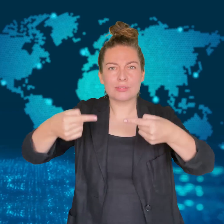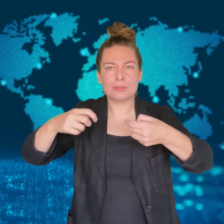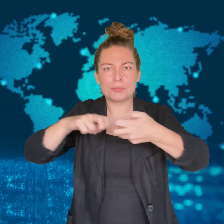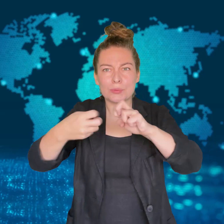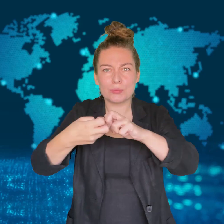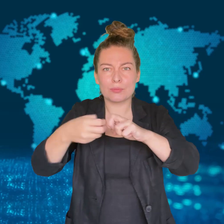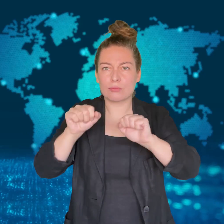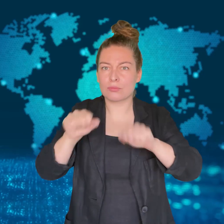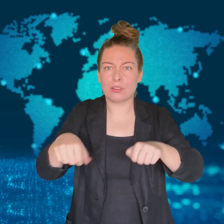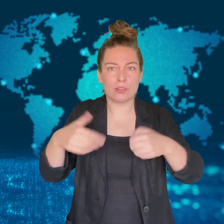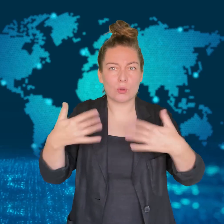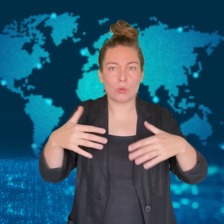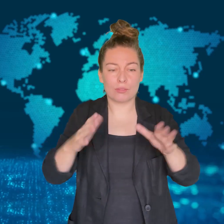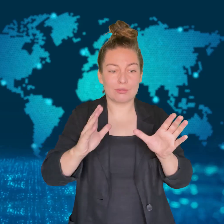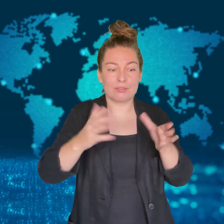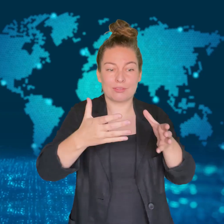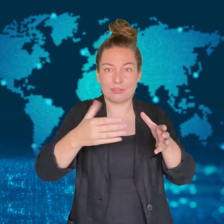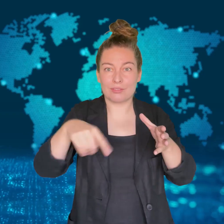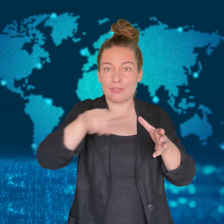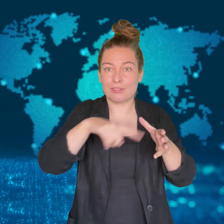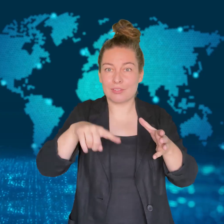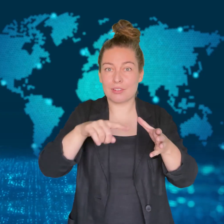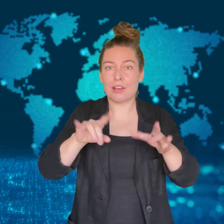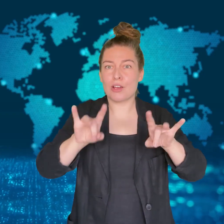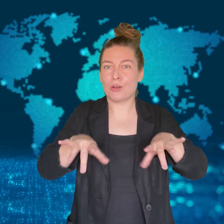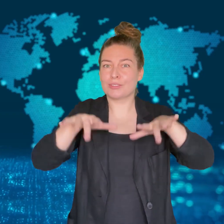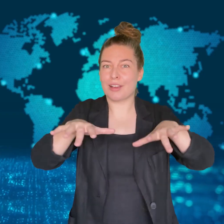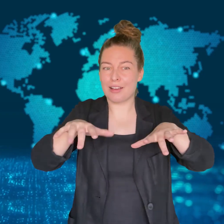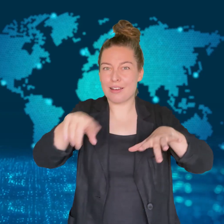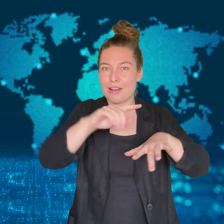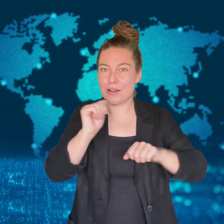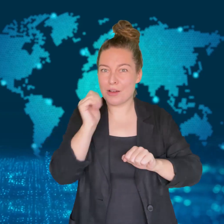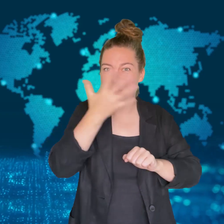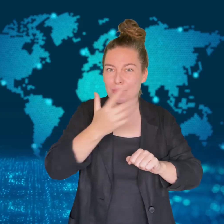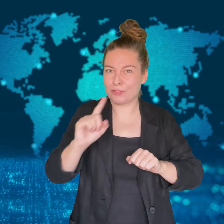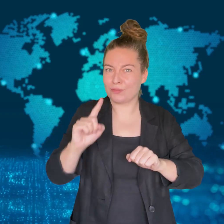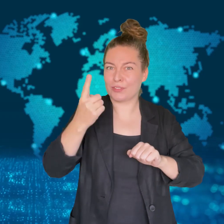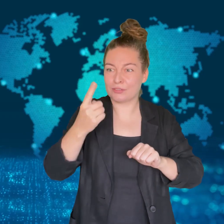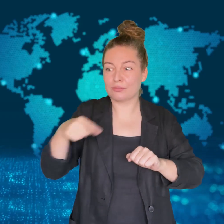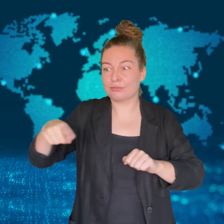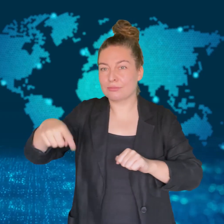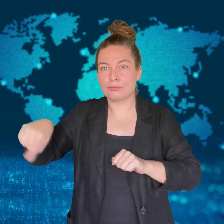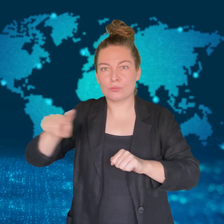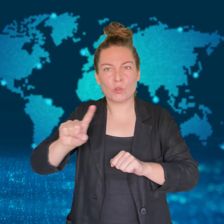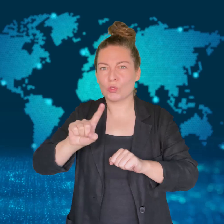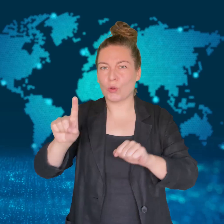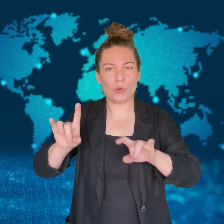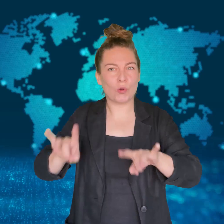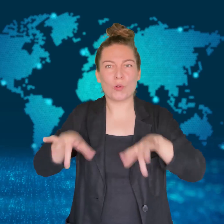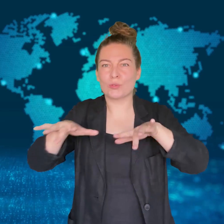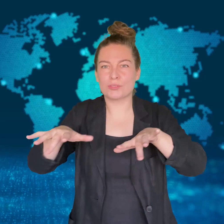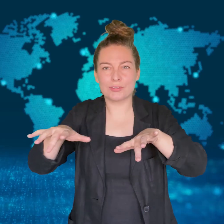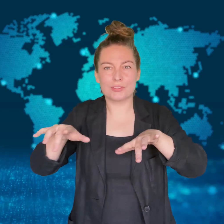Albanese's government claimed it could address persistent disparities existing